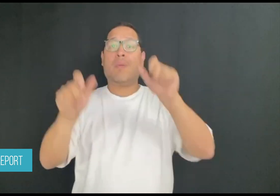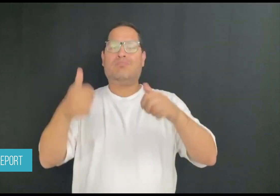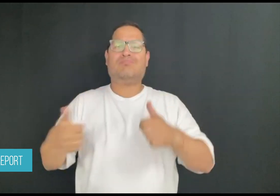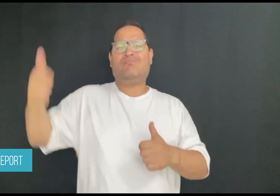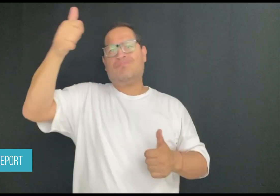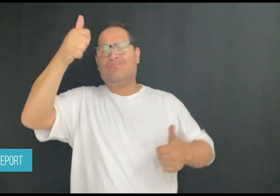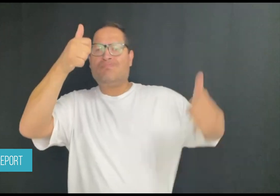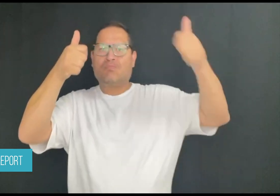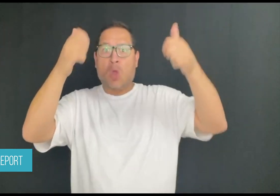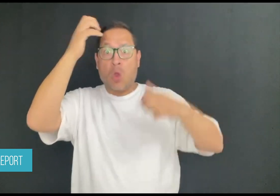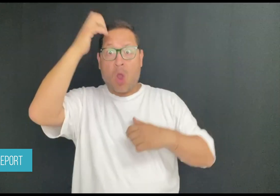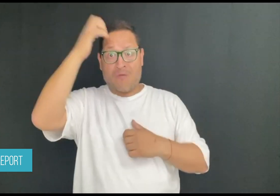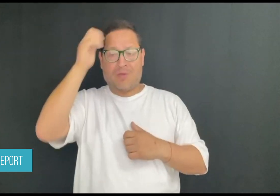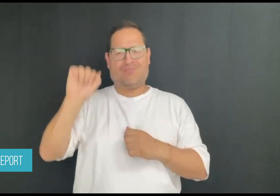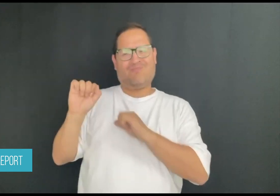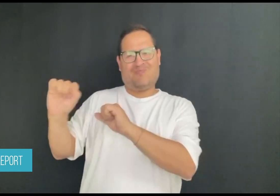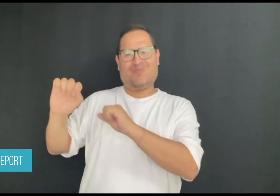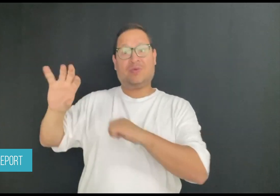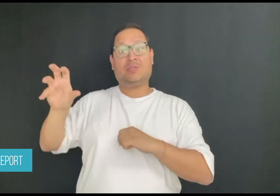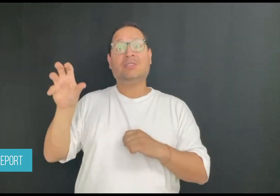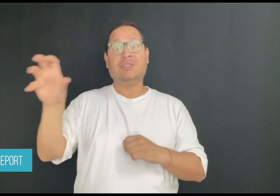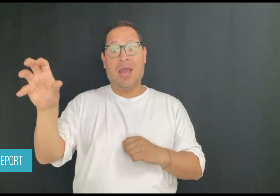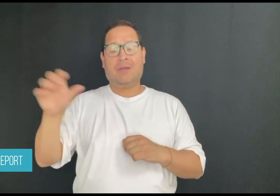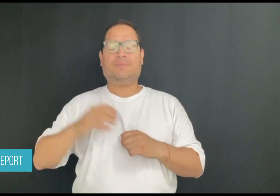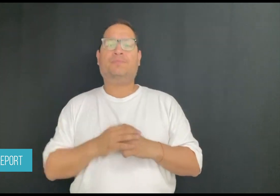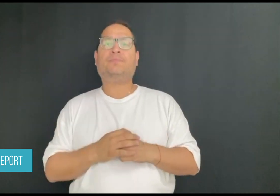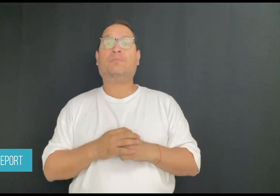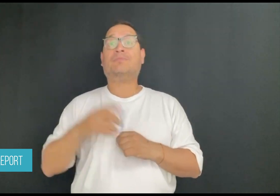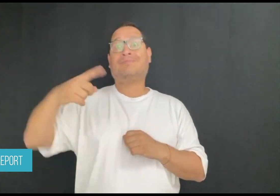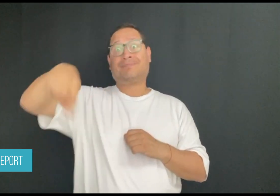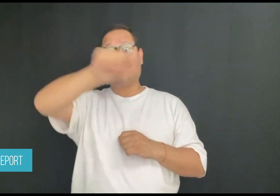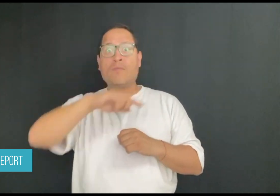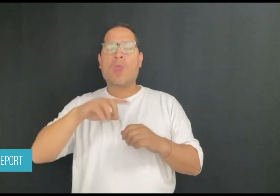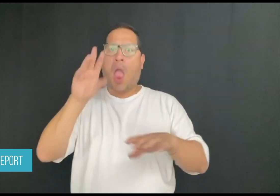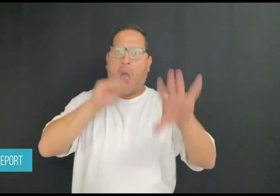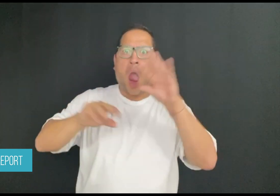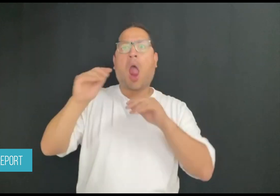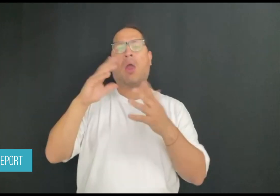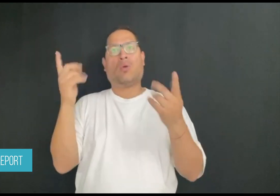learn about Deaf culture, Deaf awareness, and more.